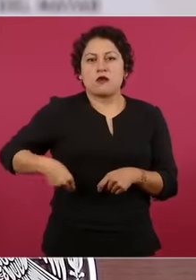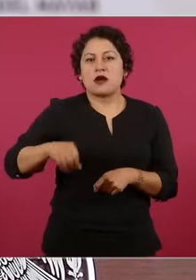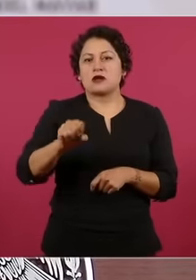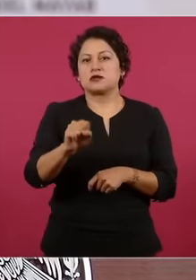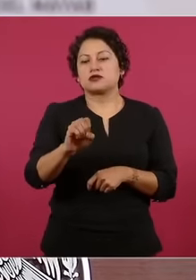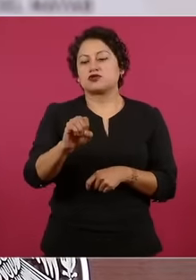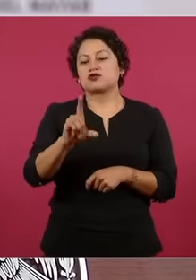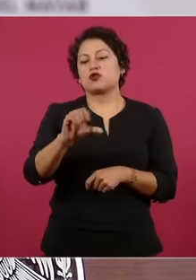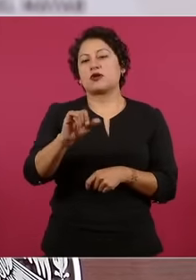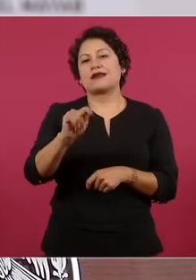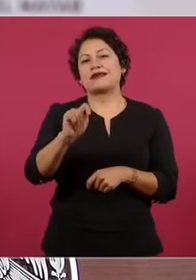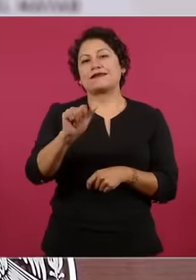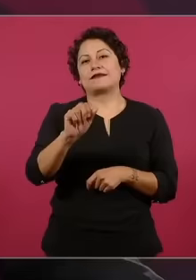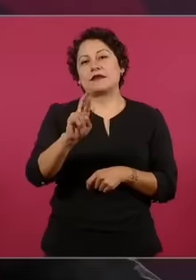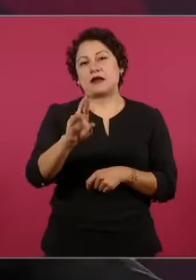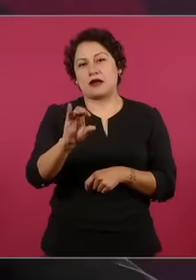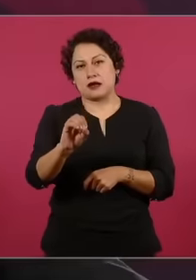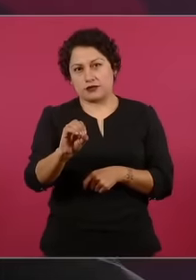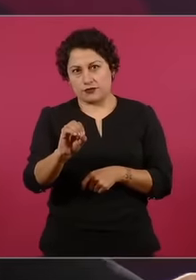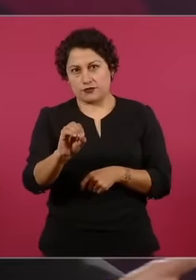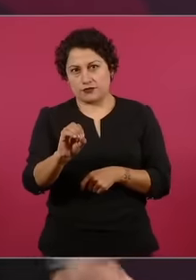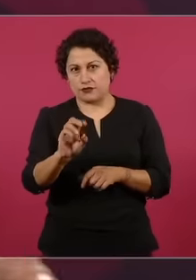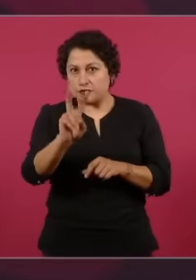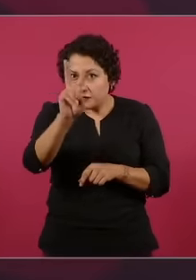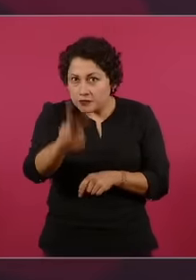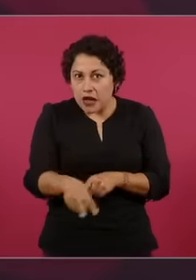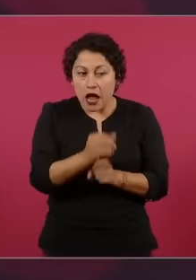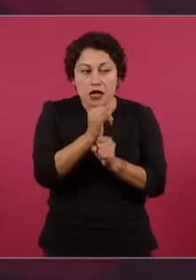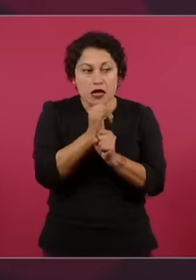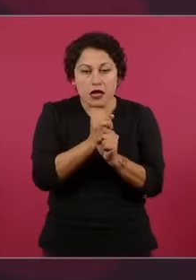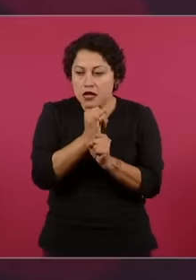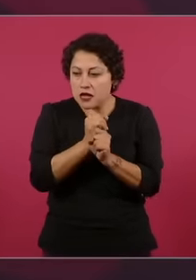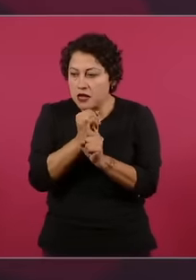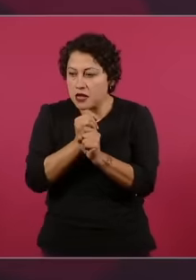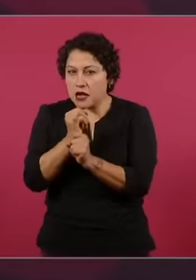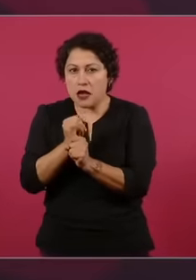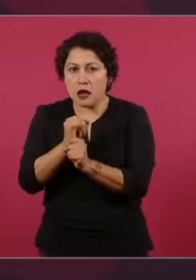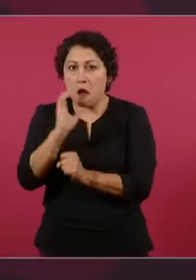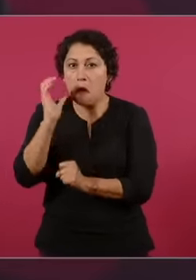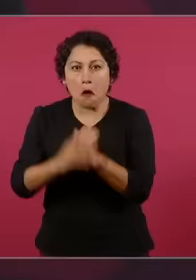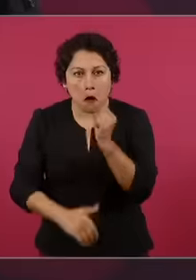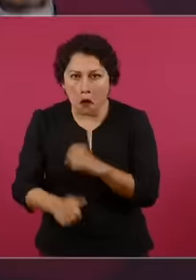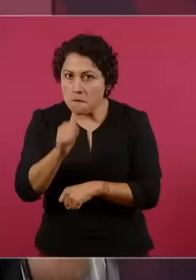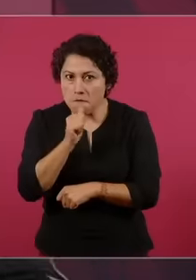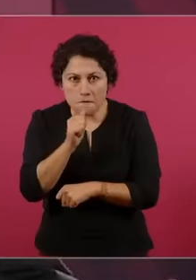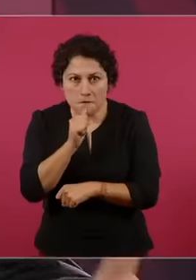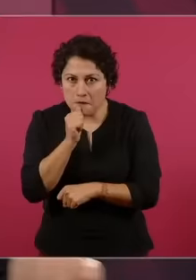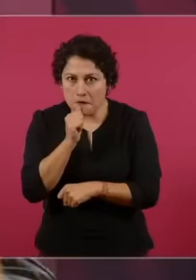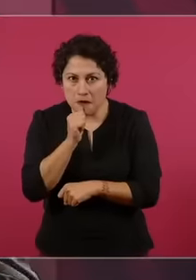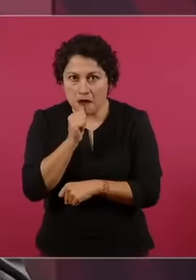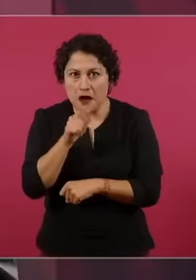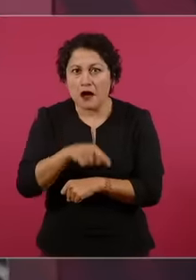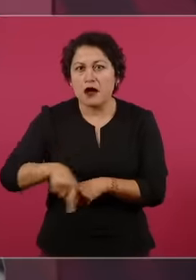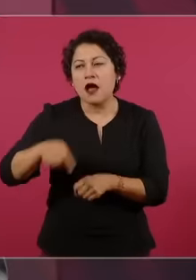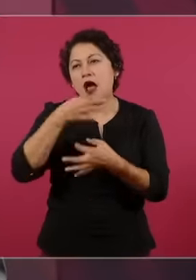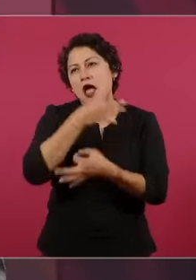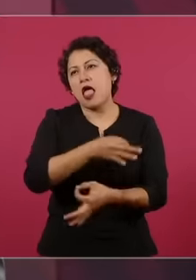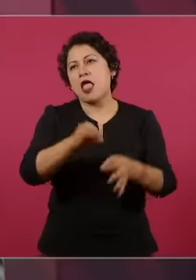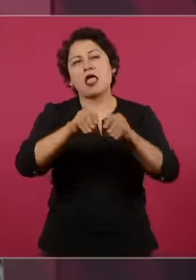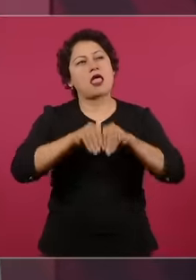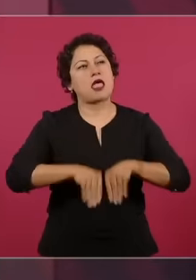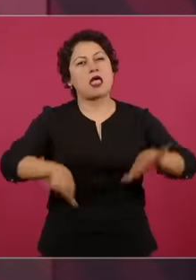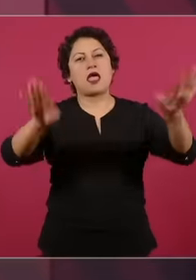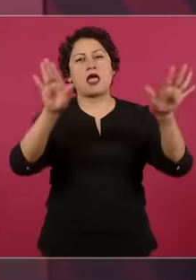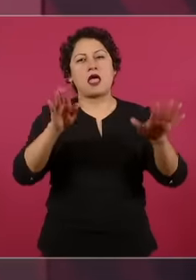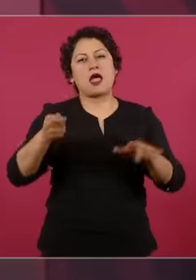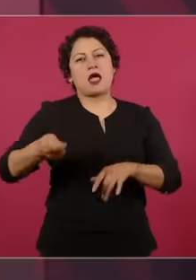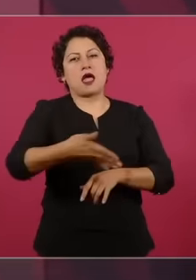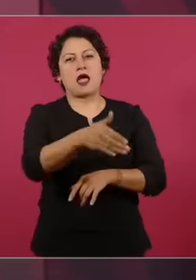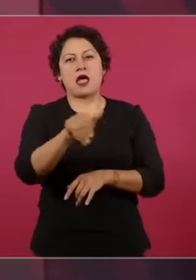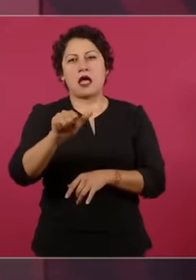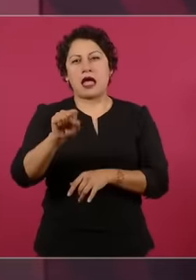they were already talking about the Lone Killer for the Washington thing, post